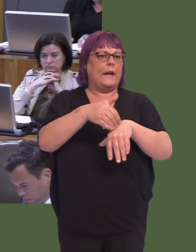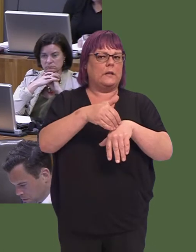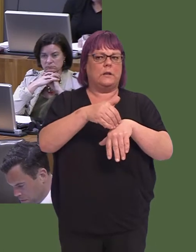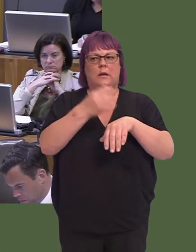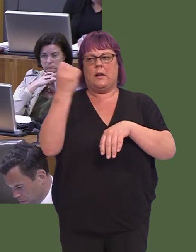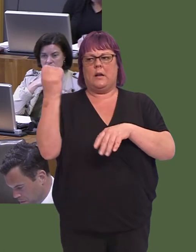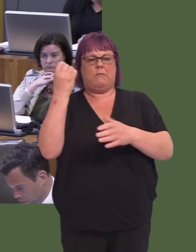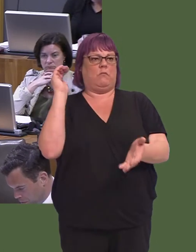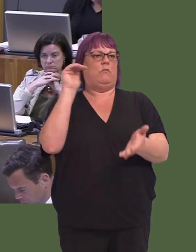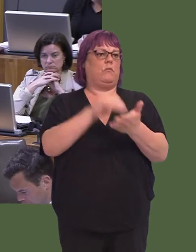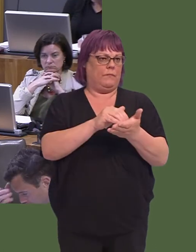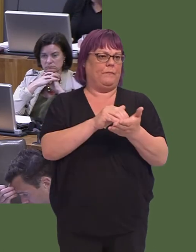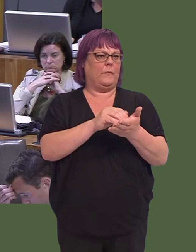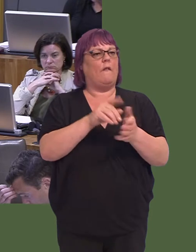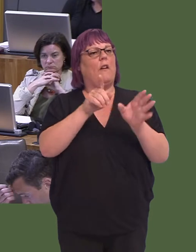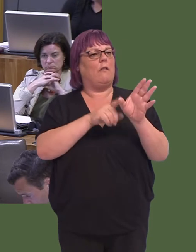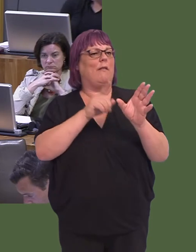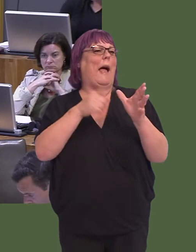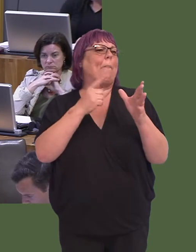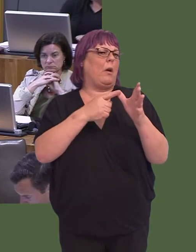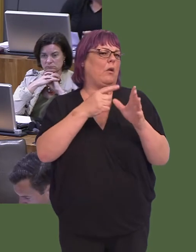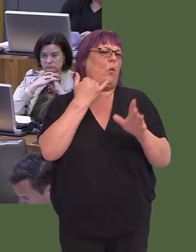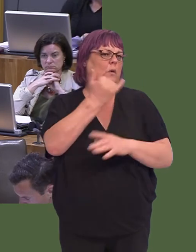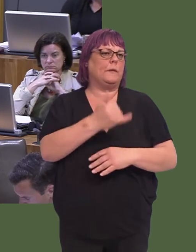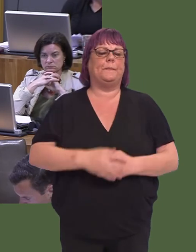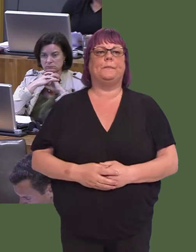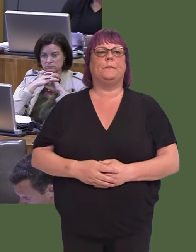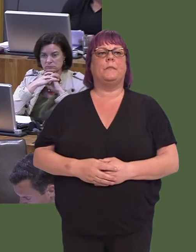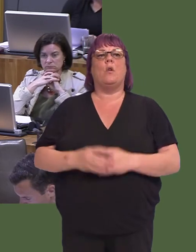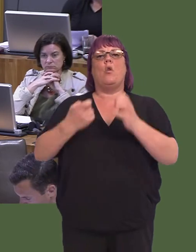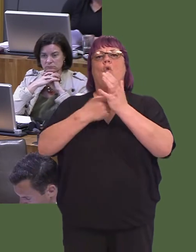on, how the Welsh Ambulance Services NHS Trust responds to amber category calls, and that work is ongoing.